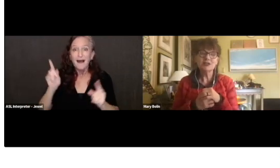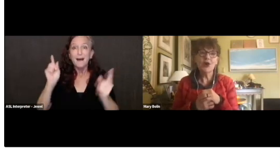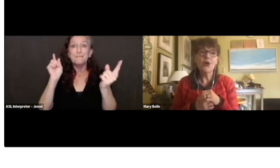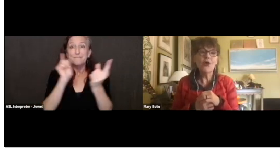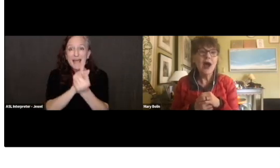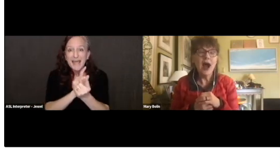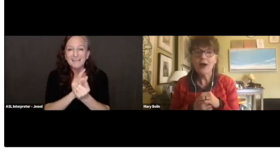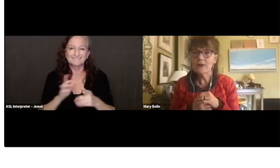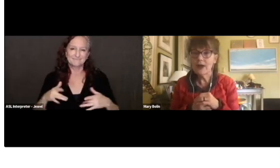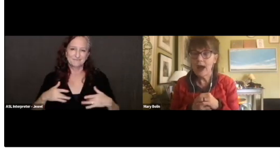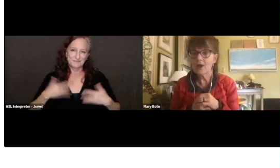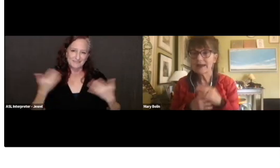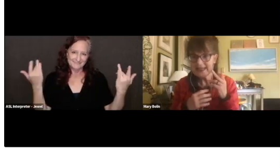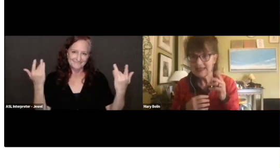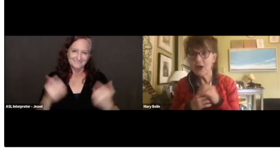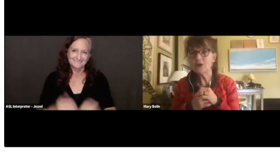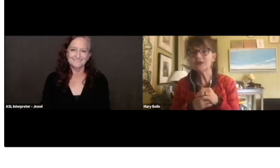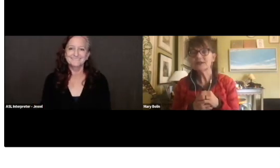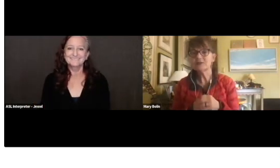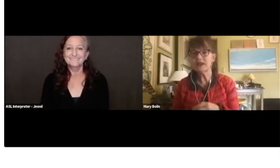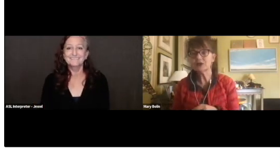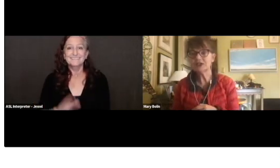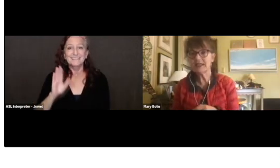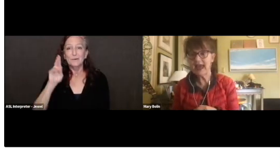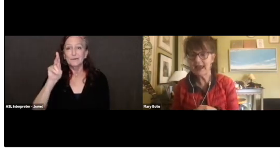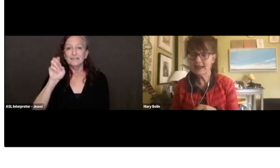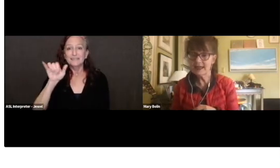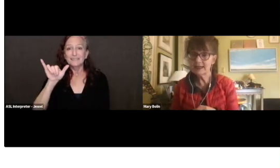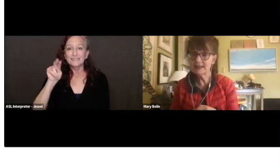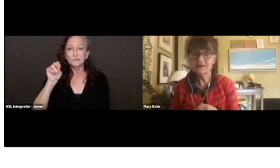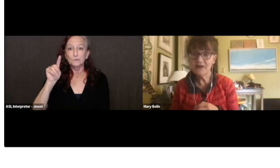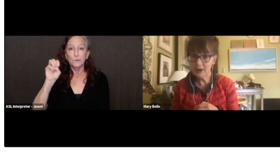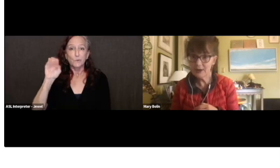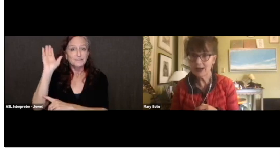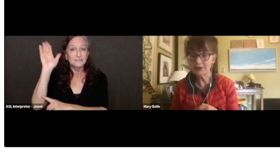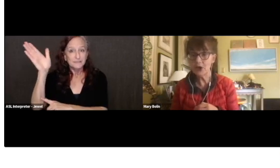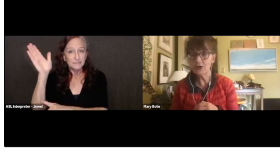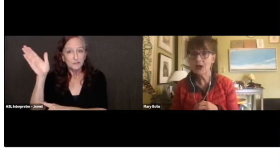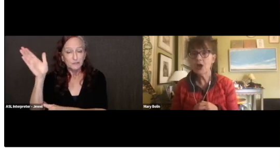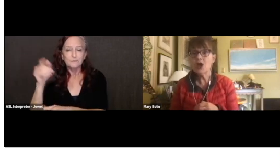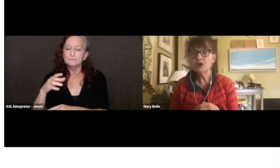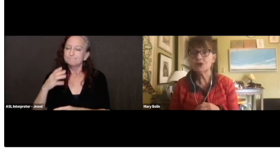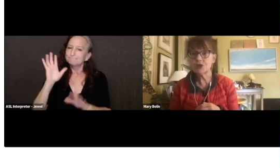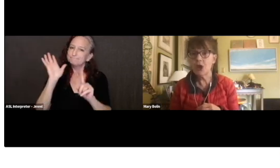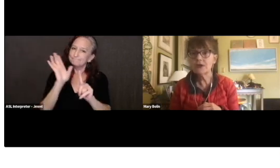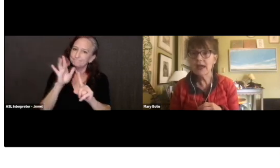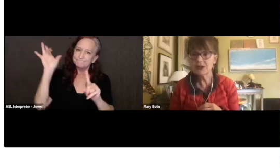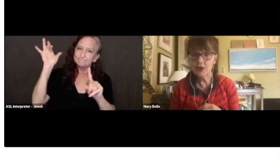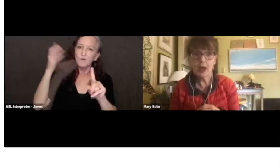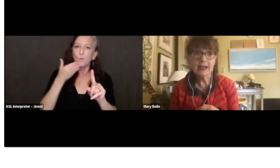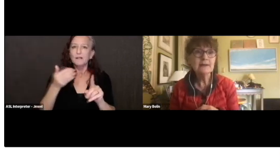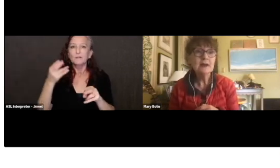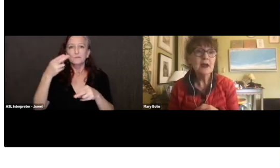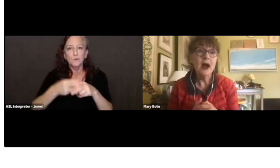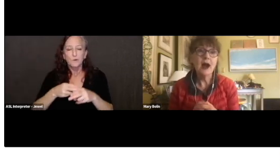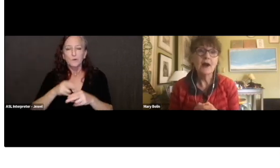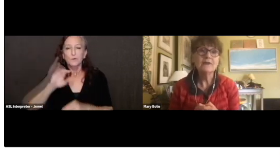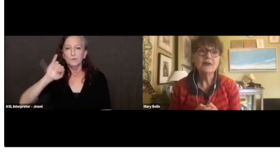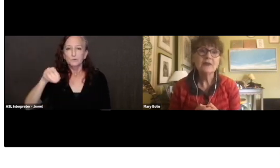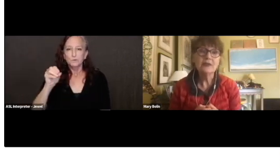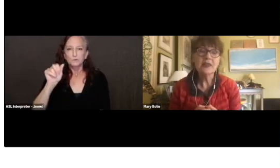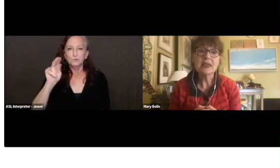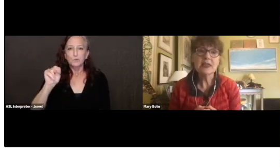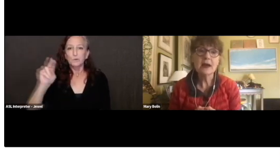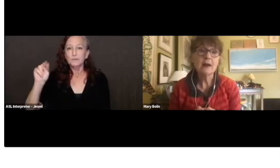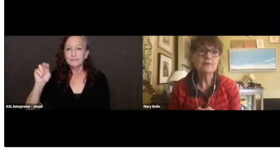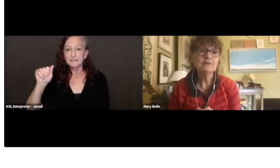So, our keynote speaker today is very well-known Joan Naturale of the NTID Library